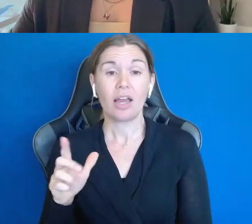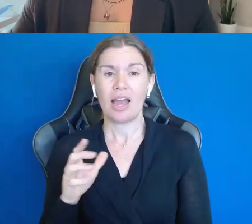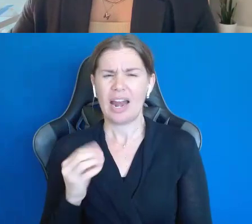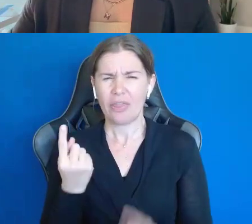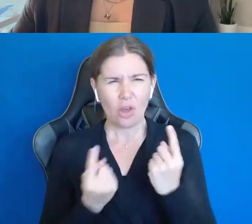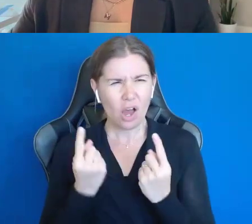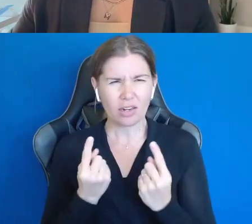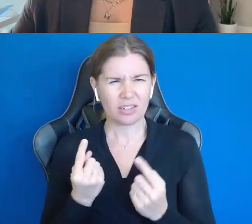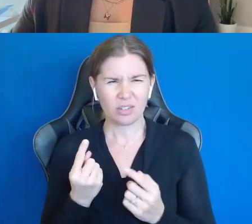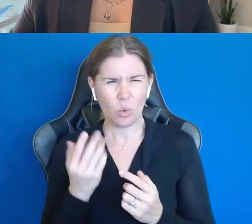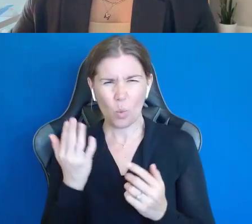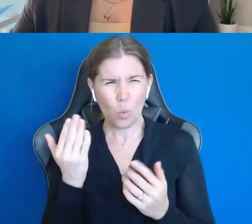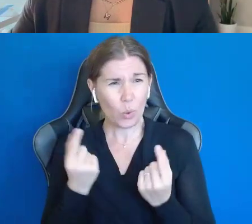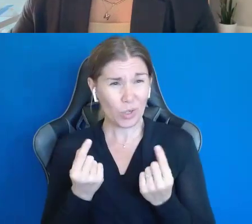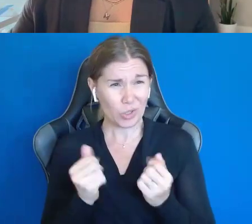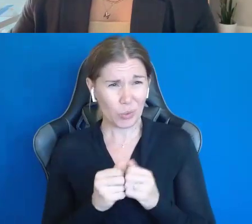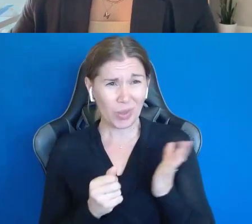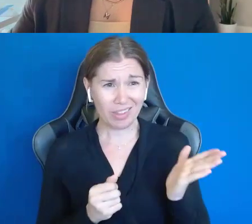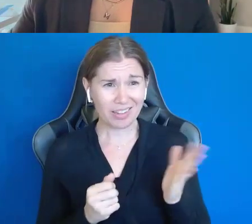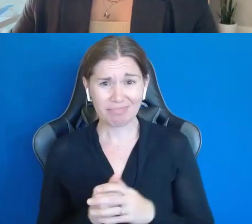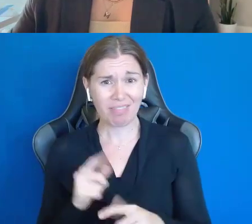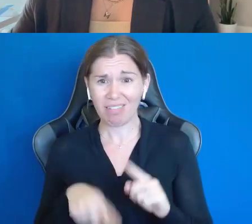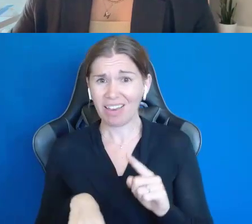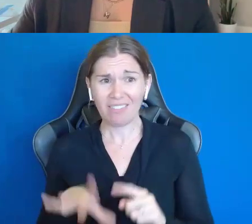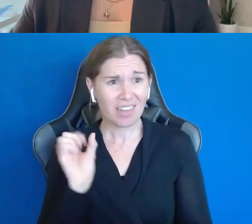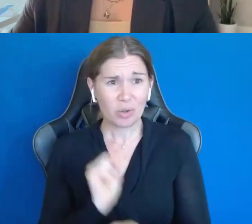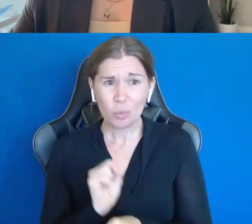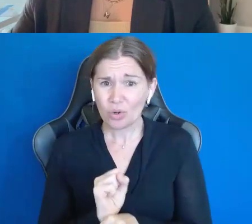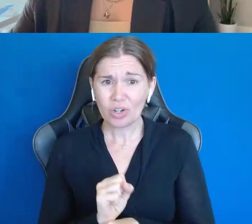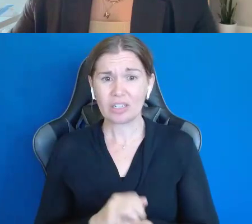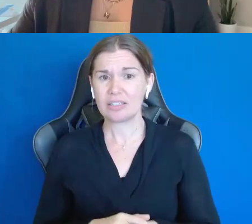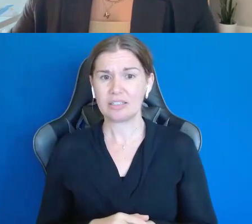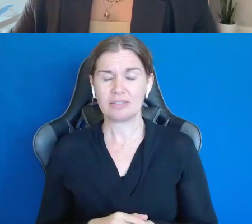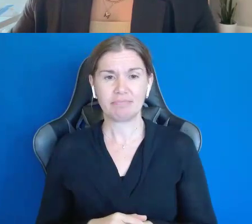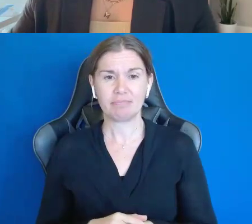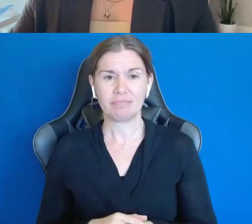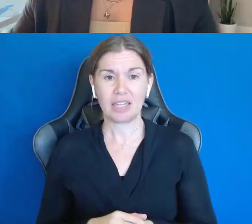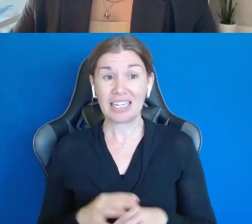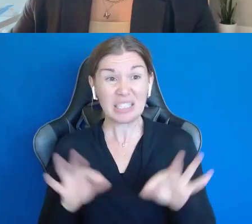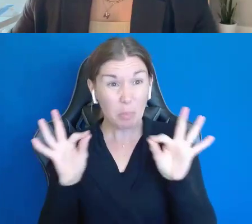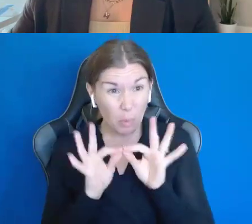"What do we do with this guy?" You know? He can't find work. It's so important to all of our lives, right?